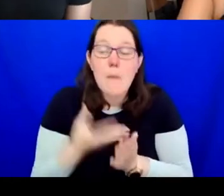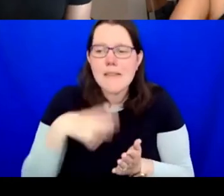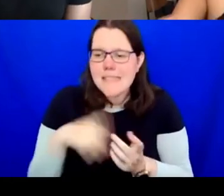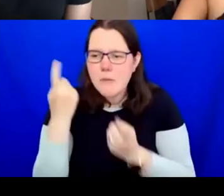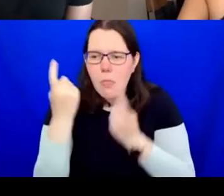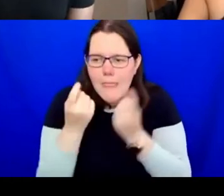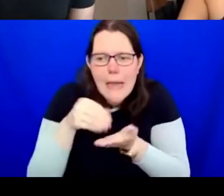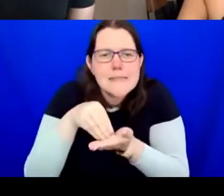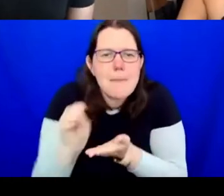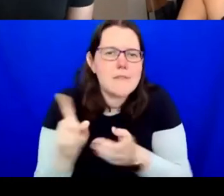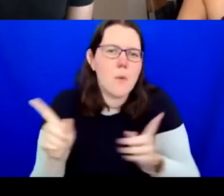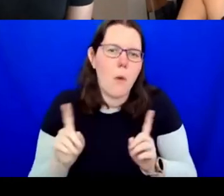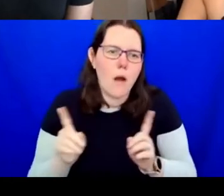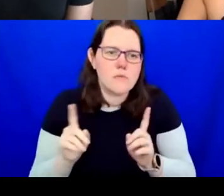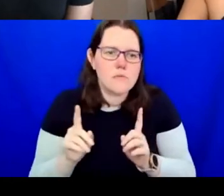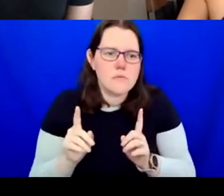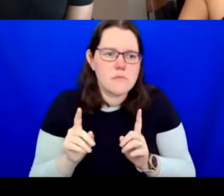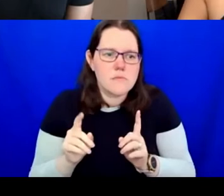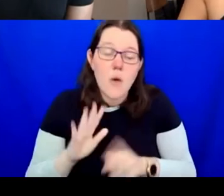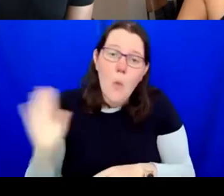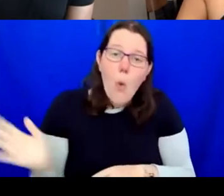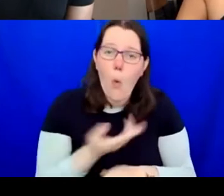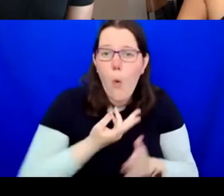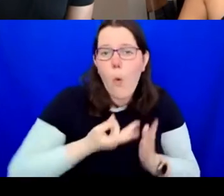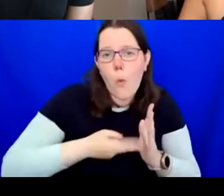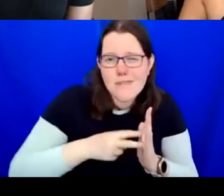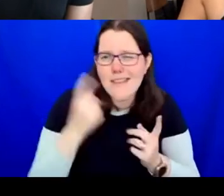all arts organisations decide on how to allocate the resource, budgets and staffing.